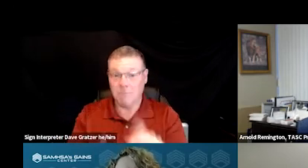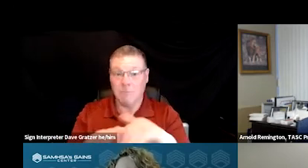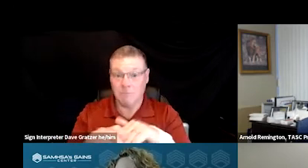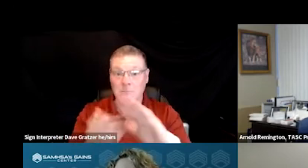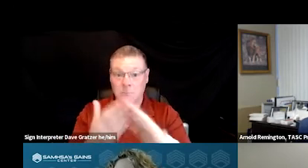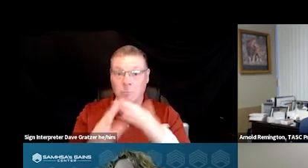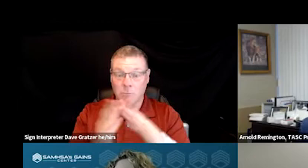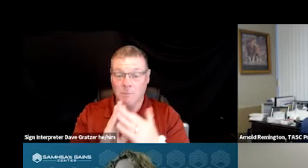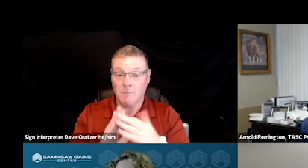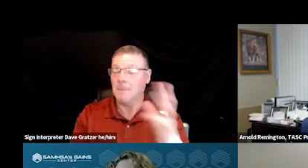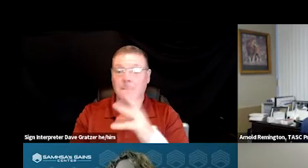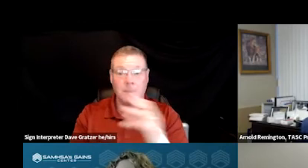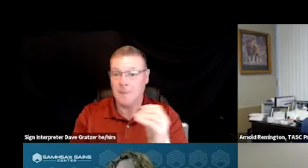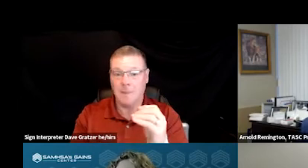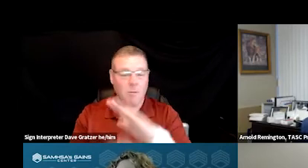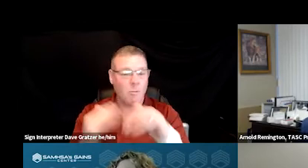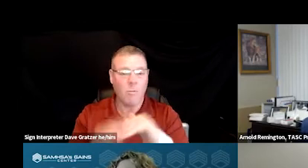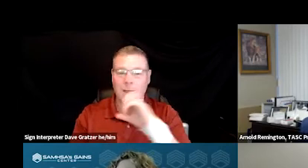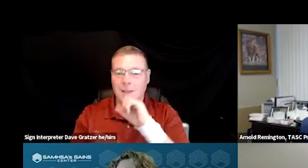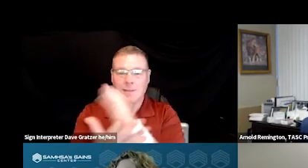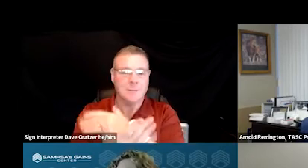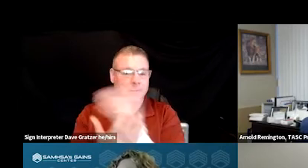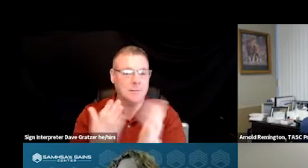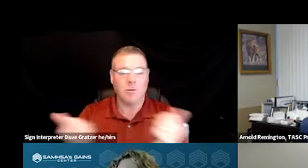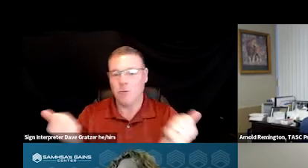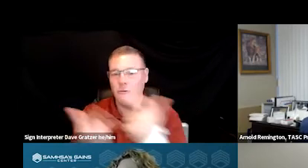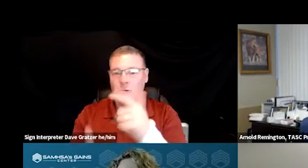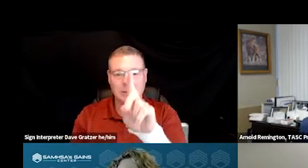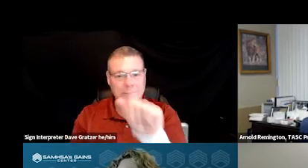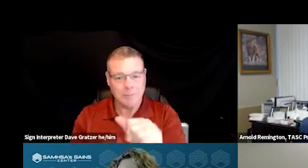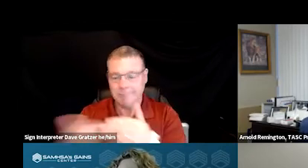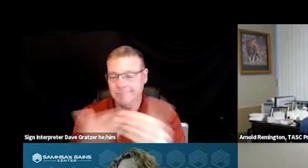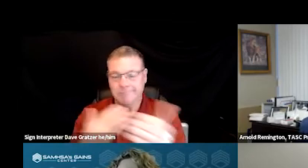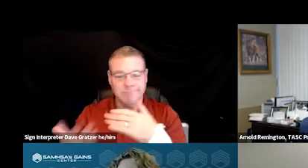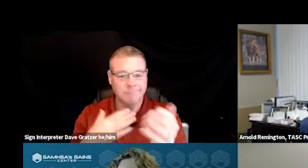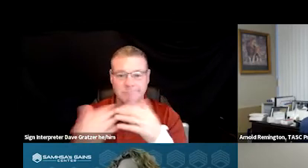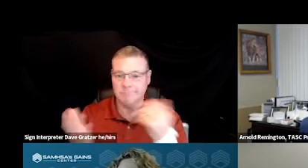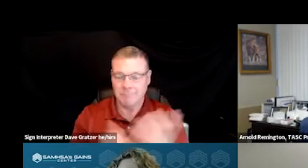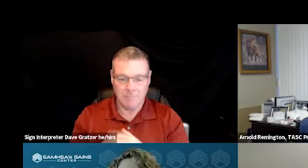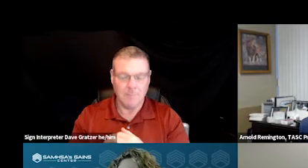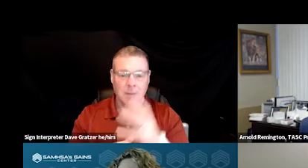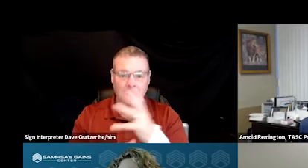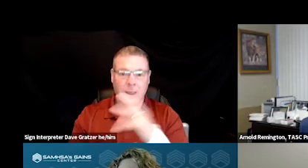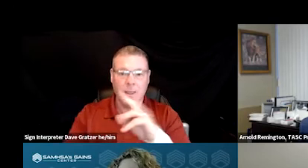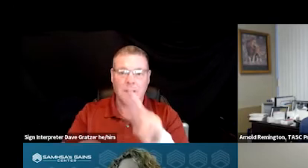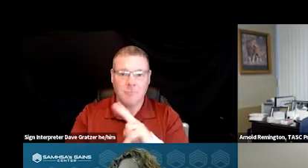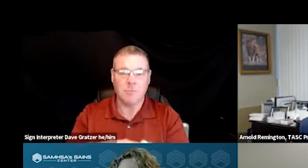And it's all ages, all disabilities that we're serving. And of course at the end of the day,